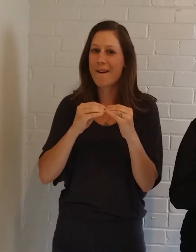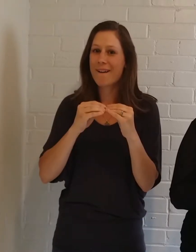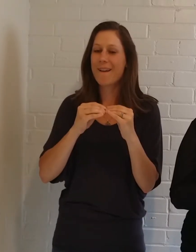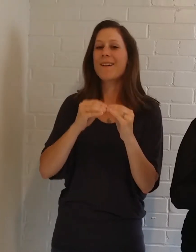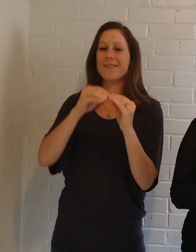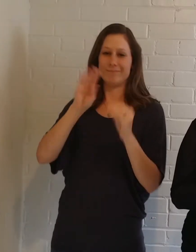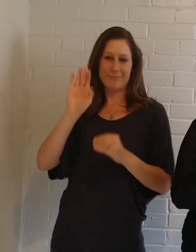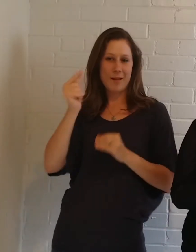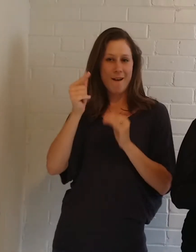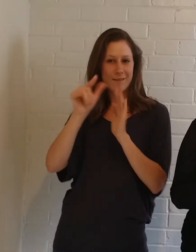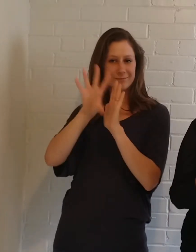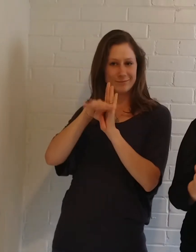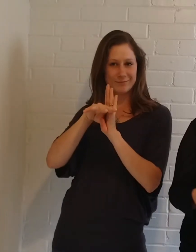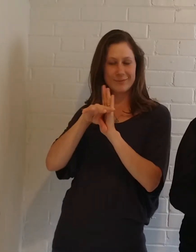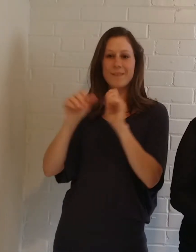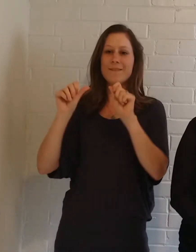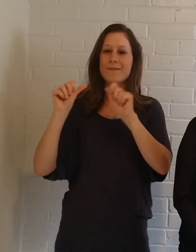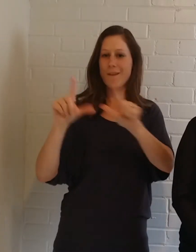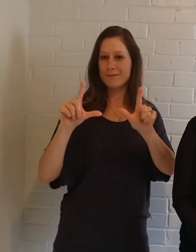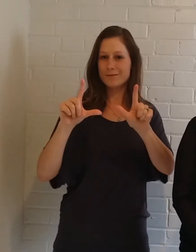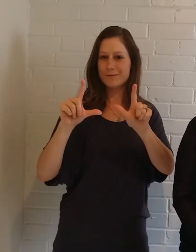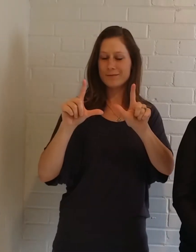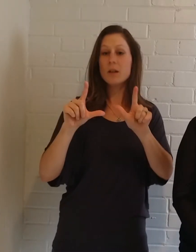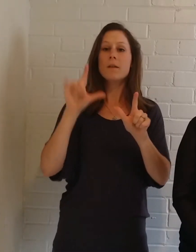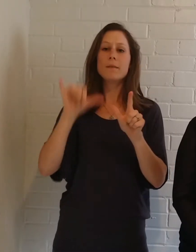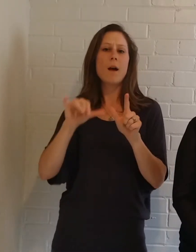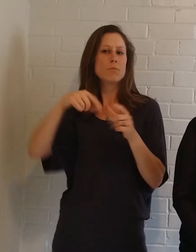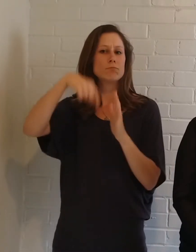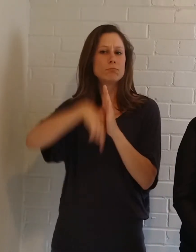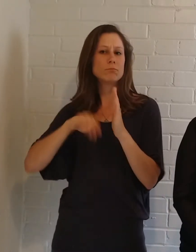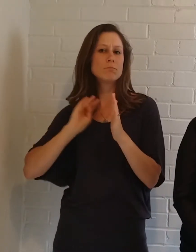highlighting servants in our community.